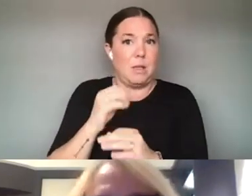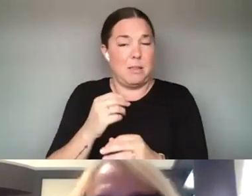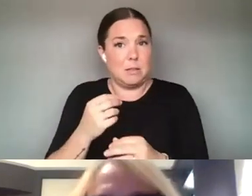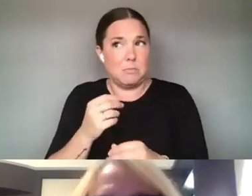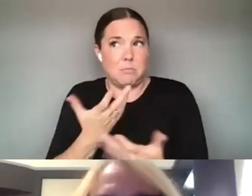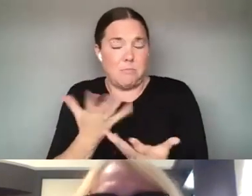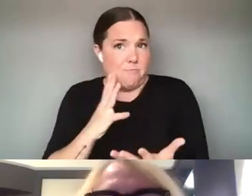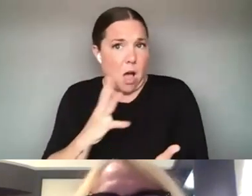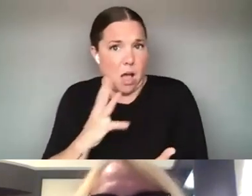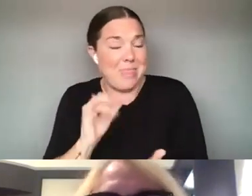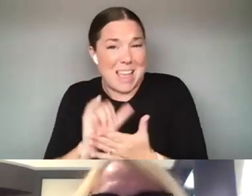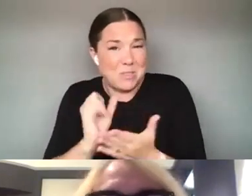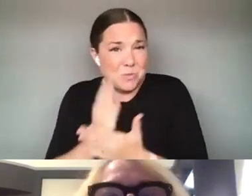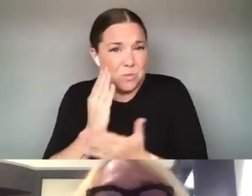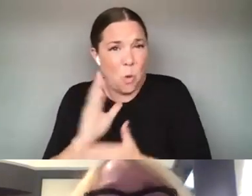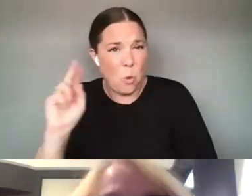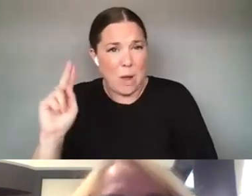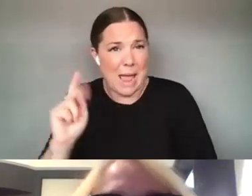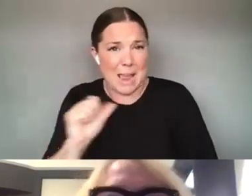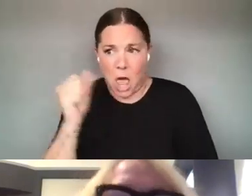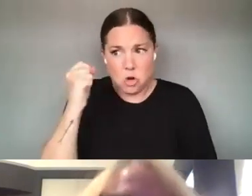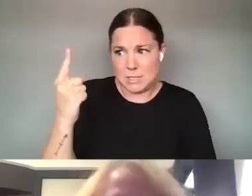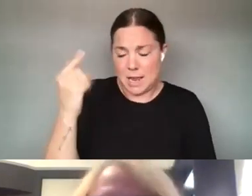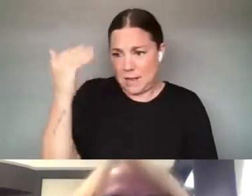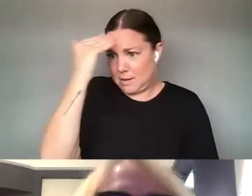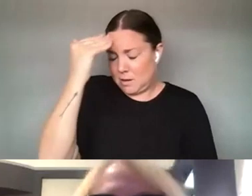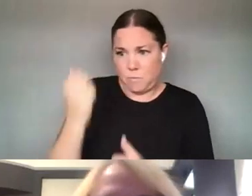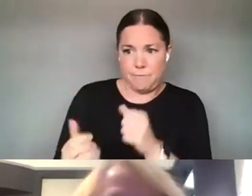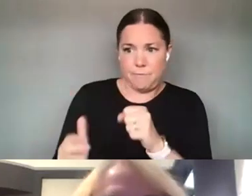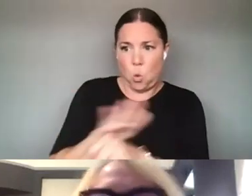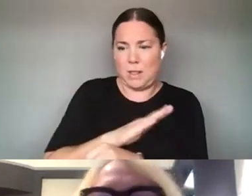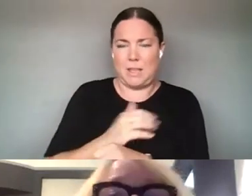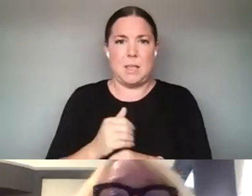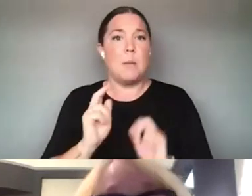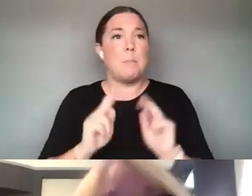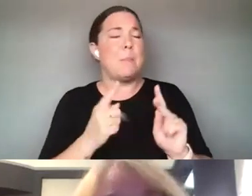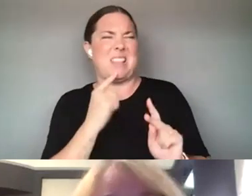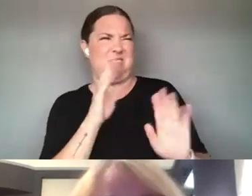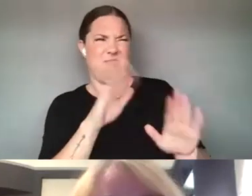IS THAT PEOPLE FEEL IT'S NOT OKAY, WELL I DON'T UNDERSTAND THIS WORK SO HOW CAN WE SUPPORT IT?